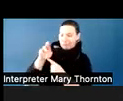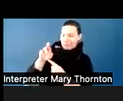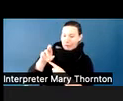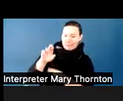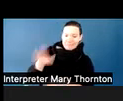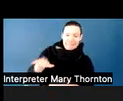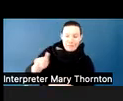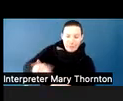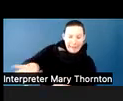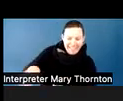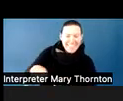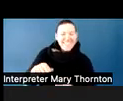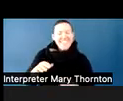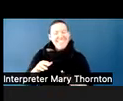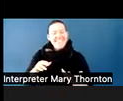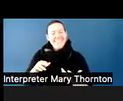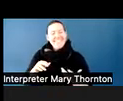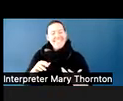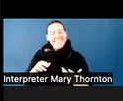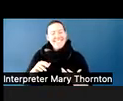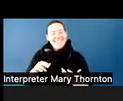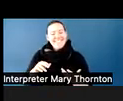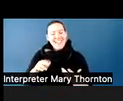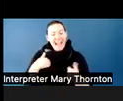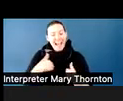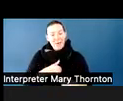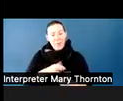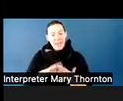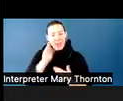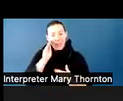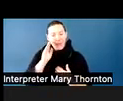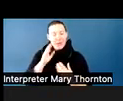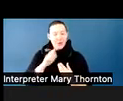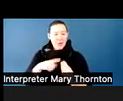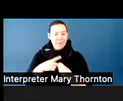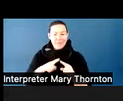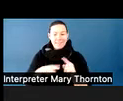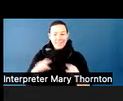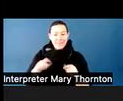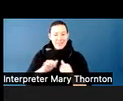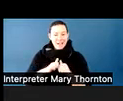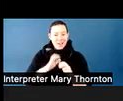So we learn a lot about different ways of communicating and how difficult it can be.